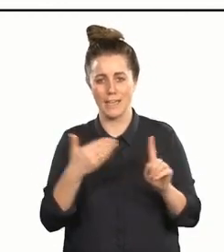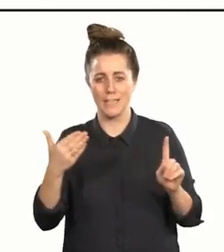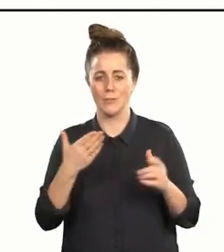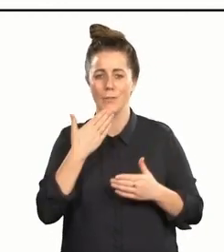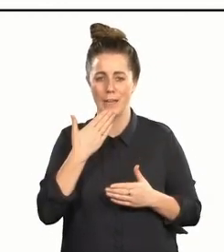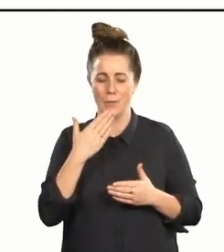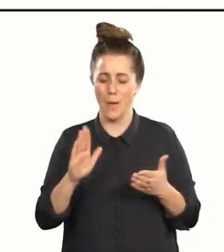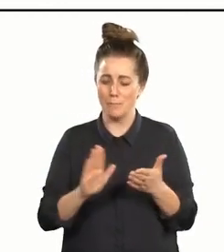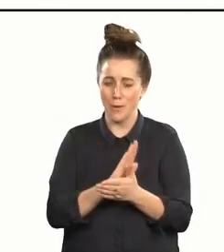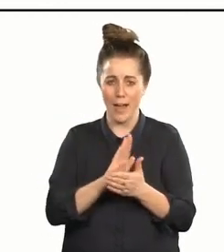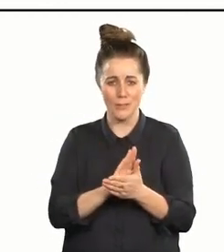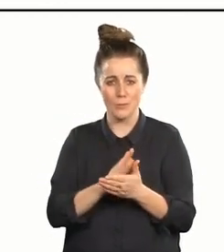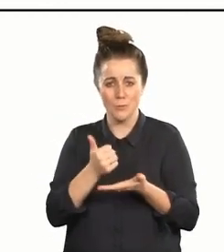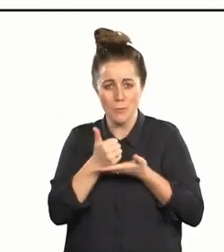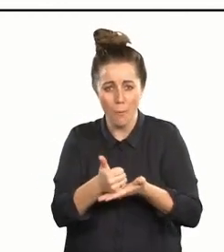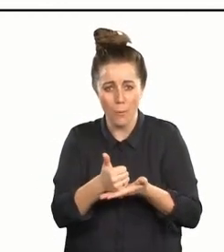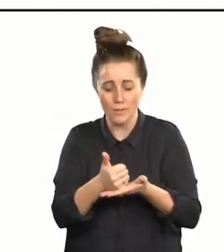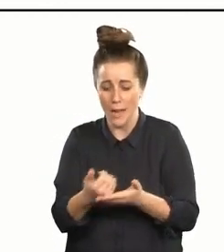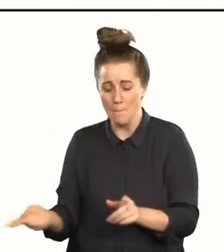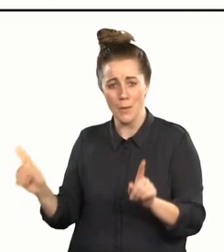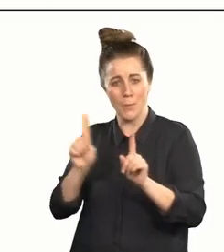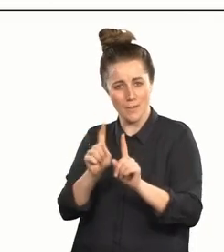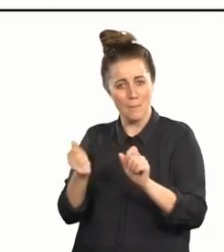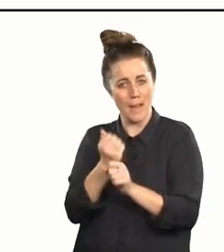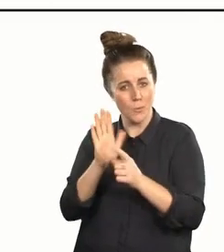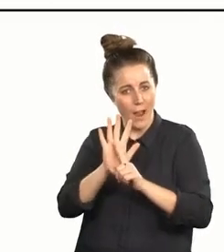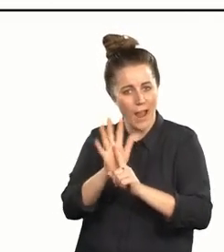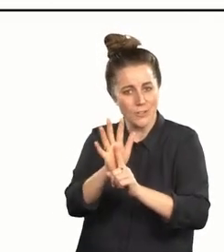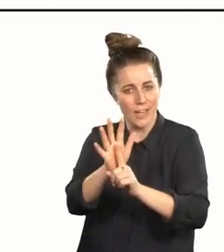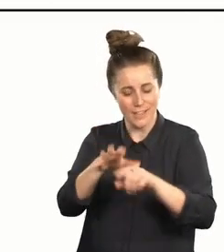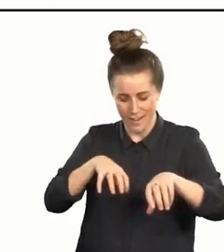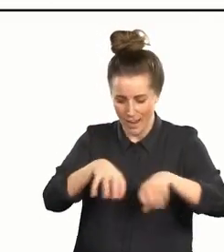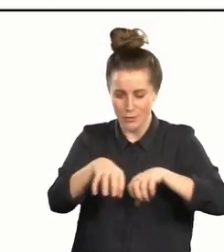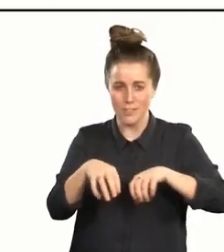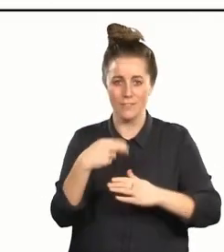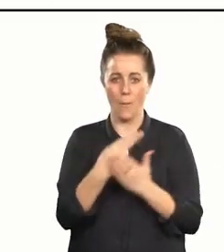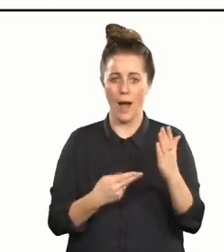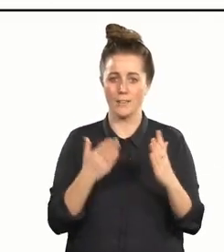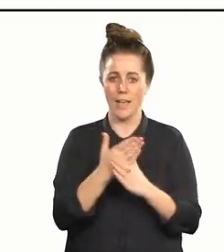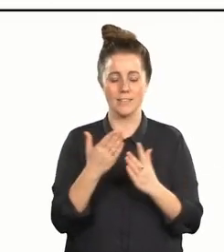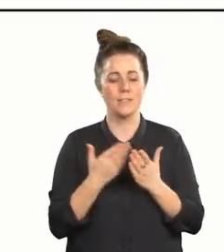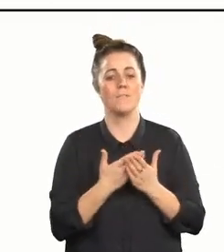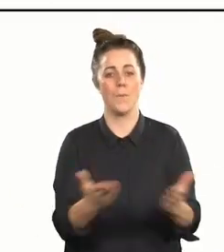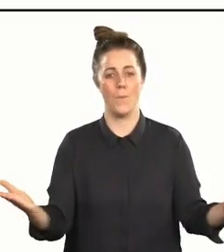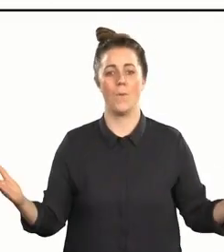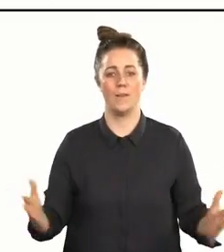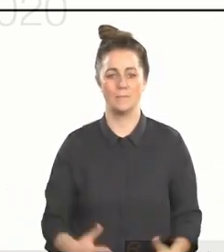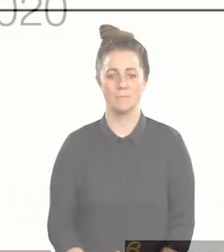I'm delighted to support you and proud to stand alongside you in agitation and action — and for arts access for everyone.